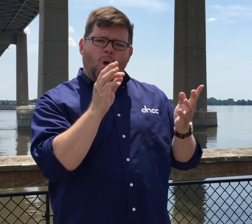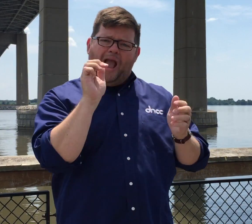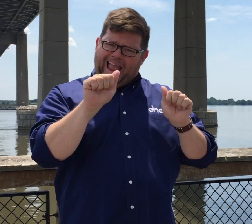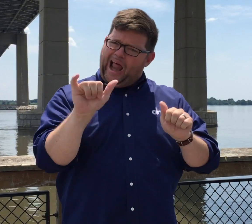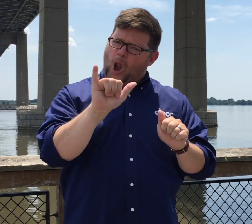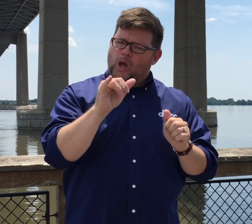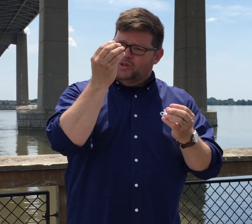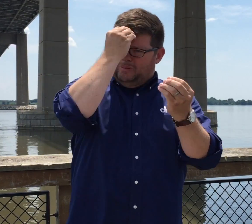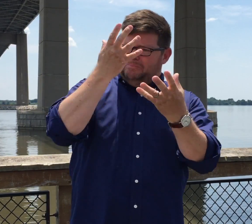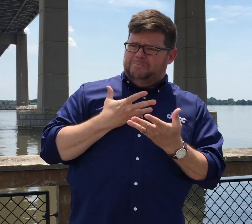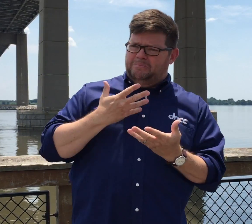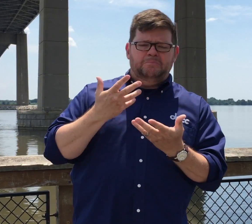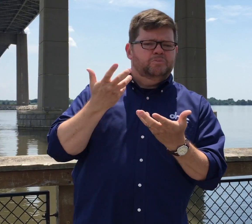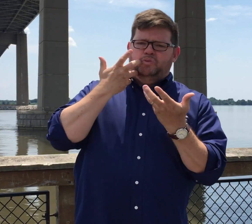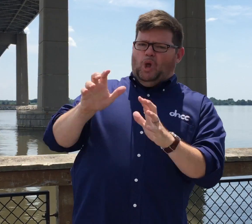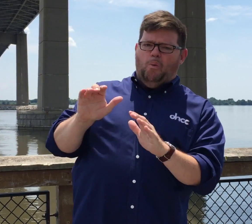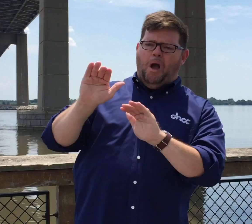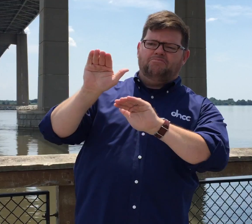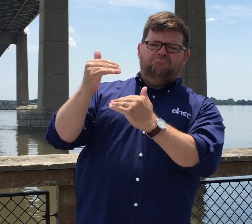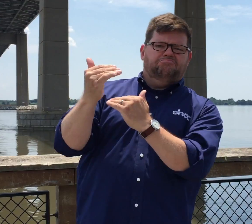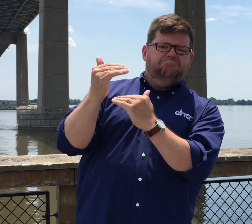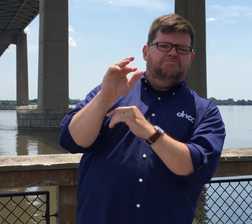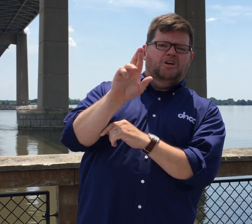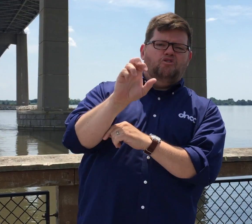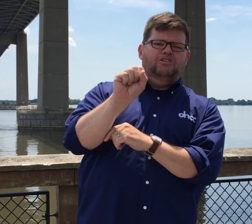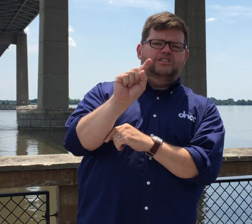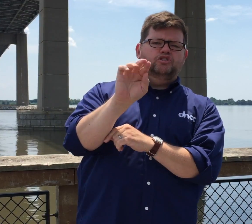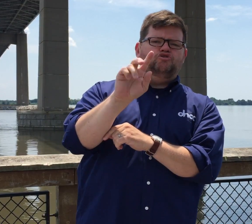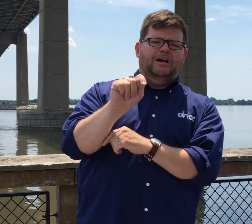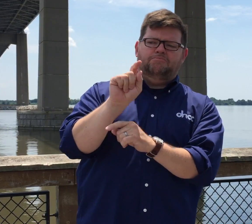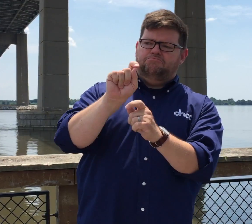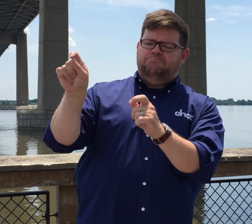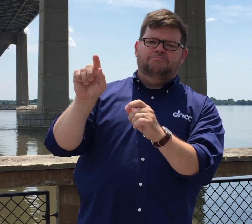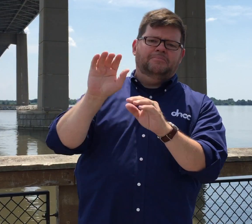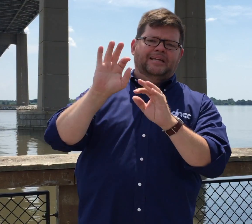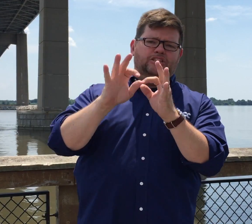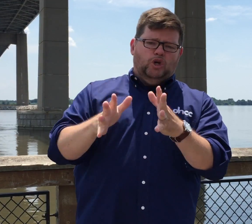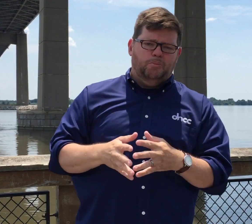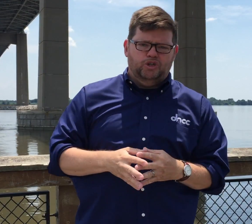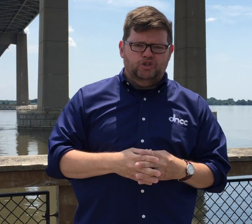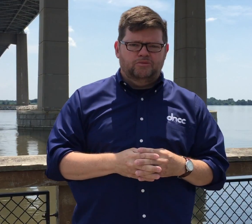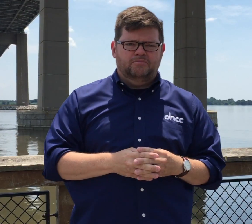and you can also tell us which interpreters you want to restrict.